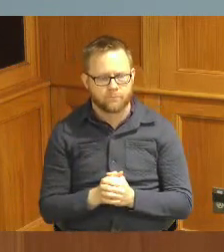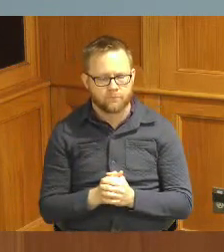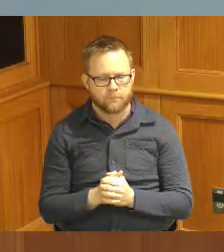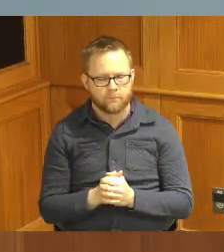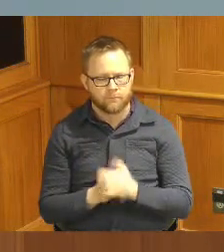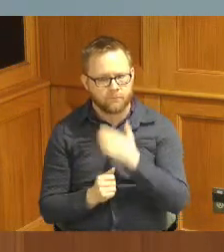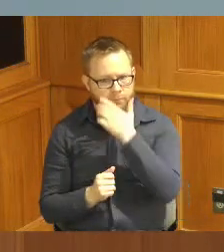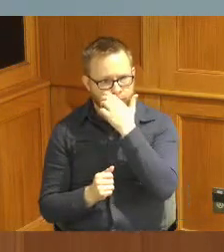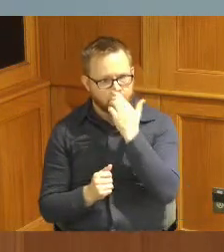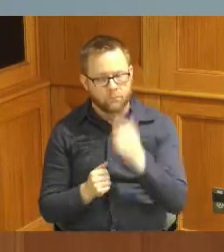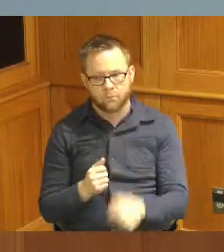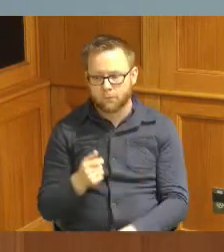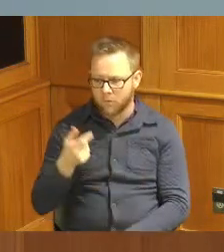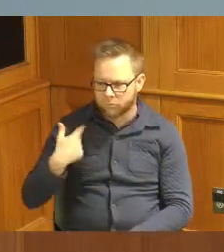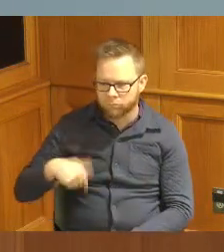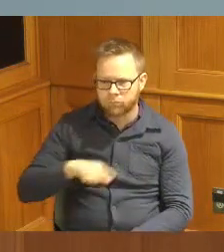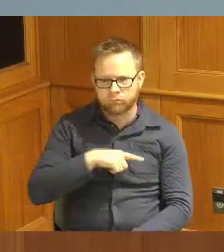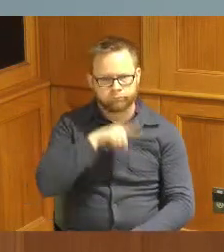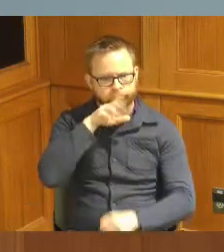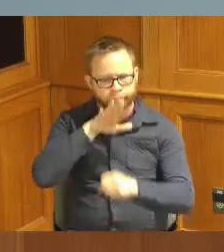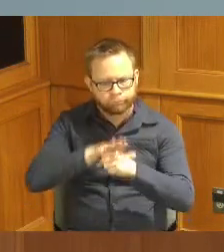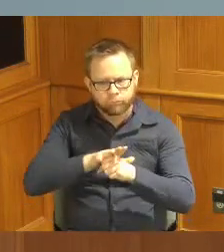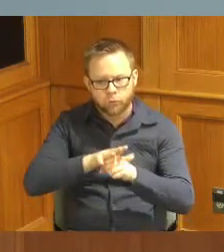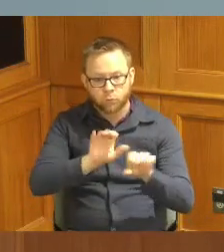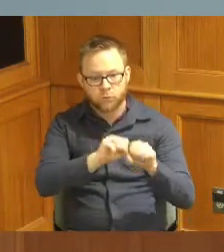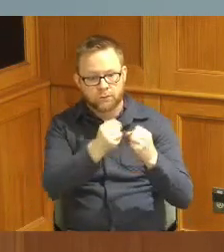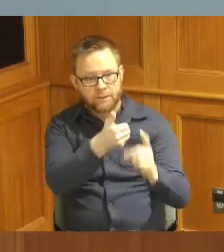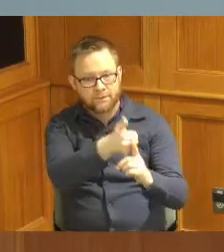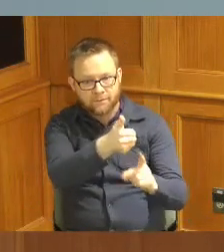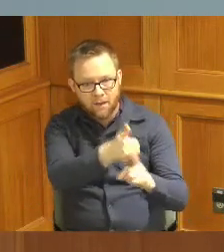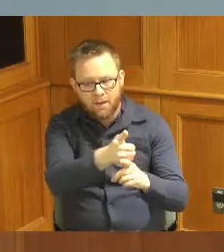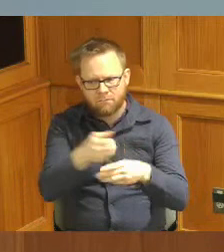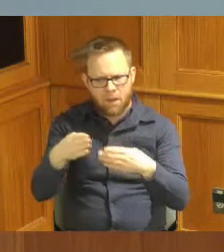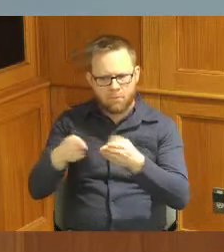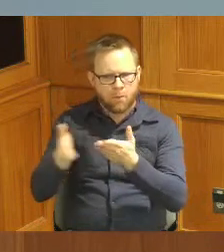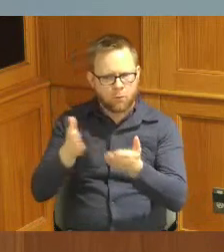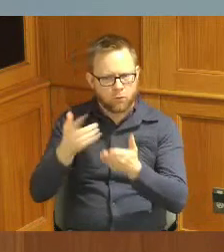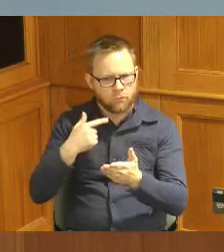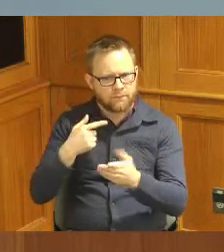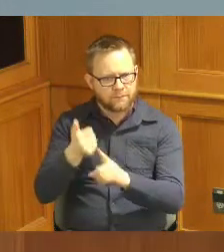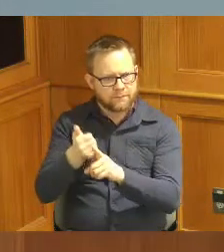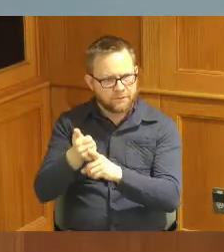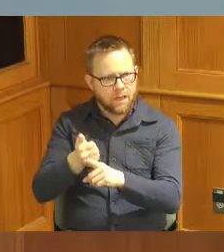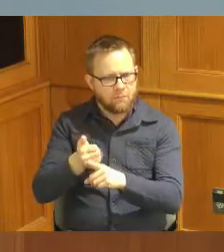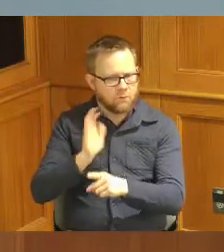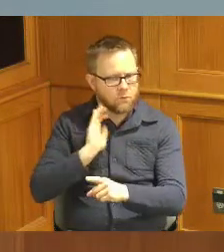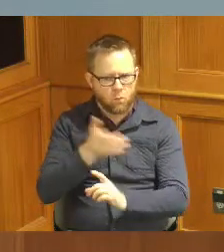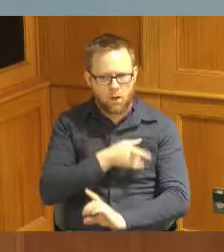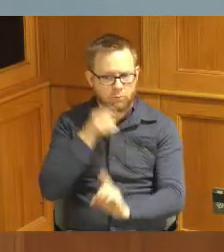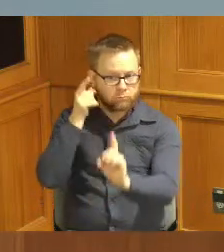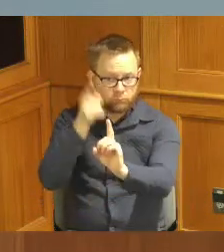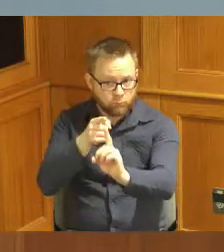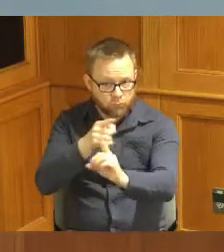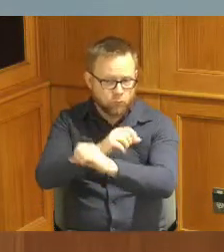a dedication to both society and public service to dedicate our mission to protecting those things